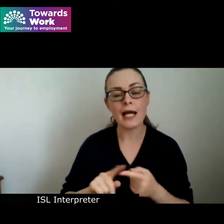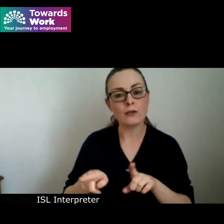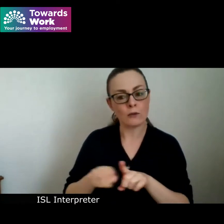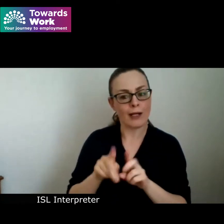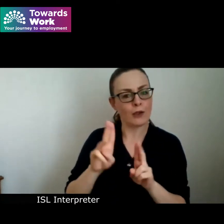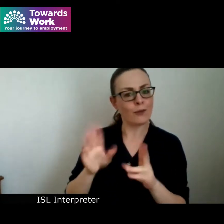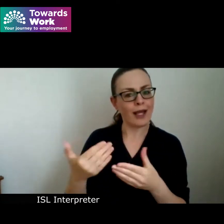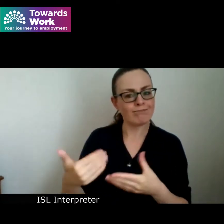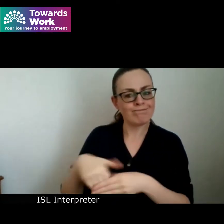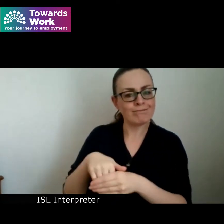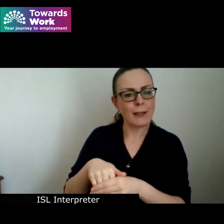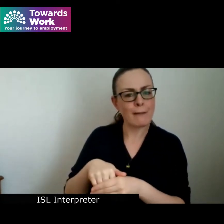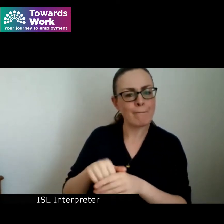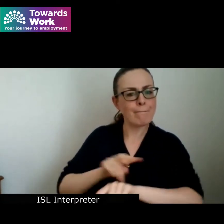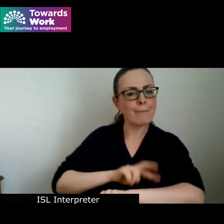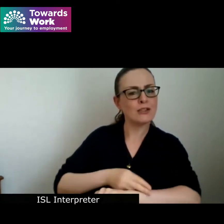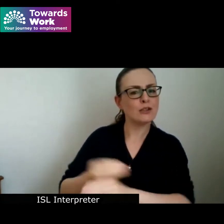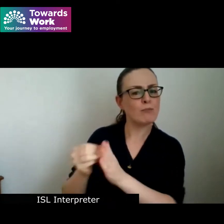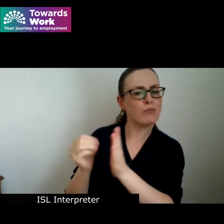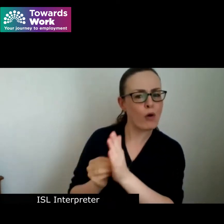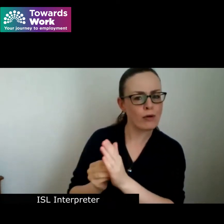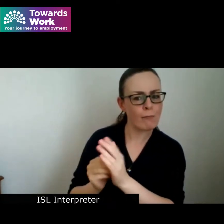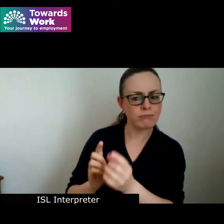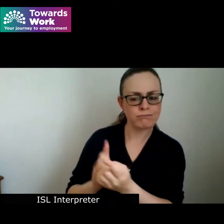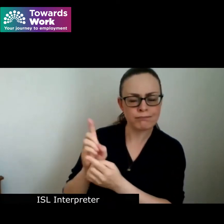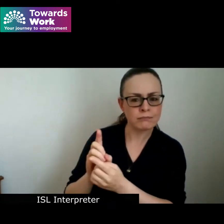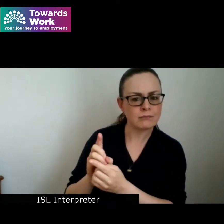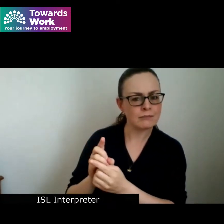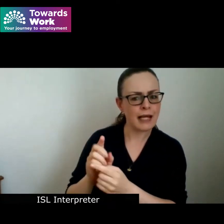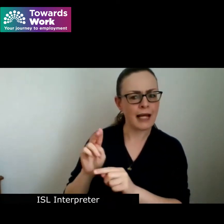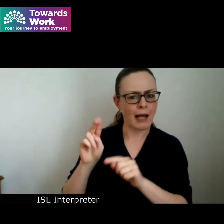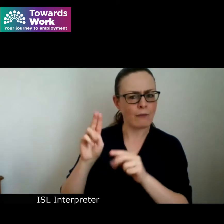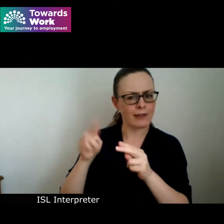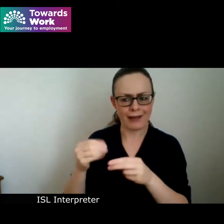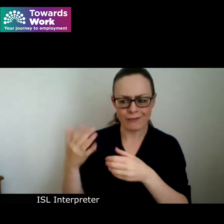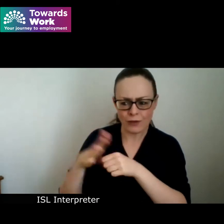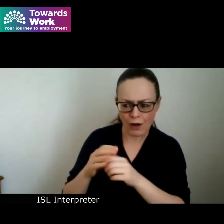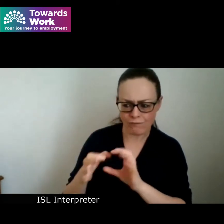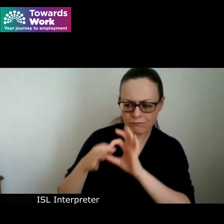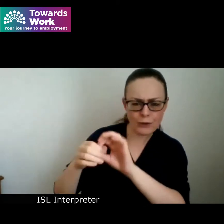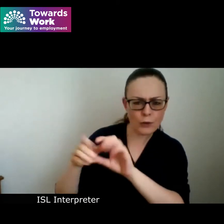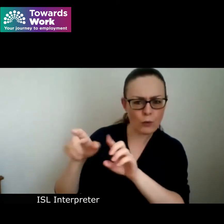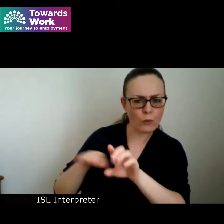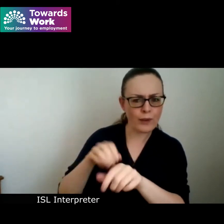a mentorship program and be carefully matched with a mentor who can support them on their